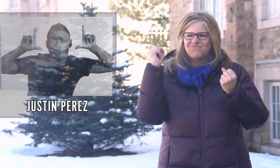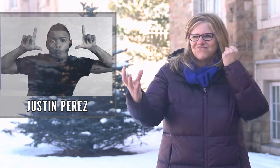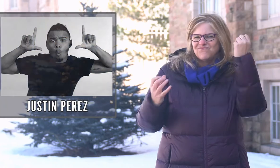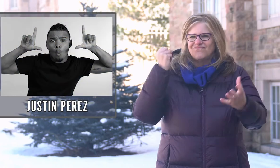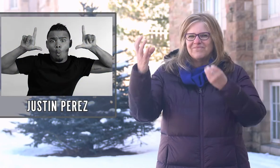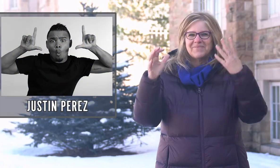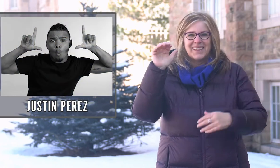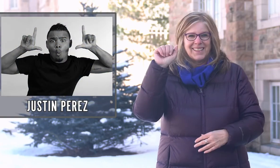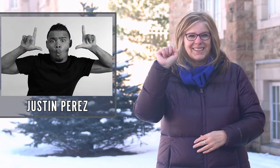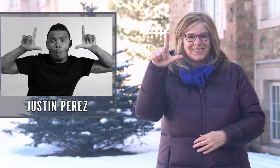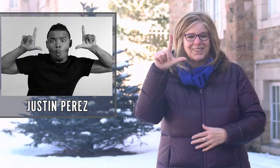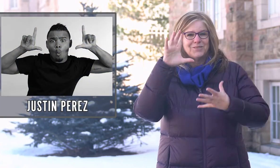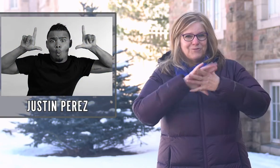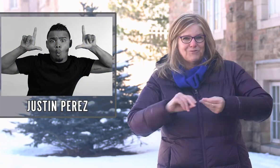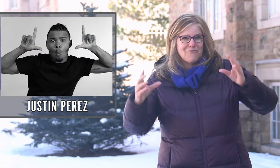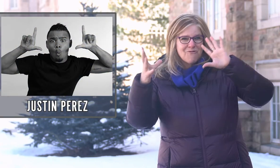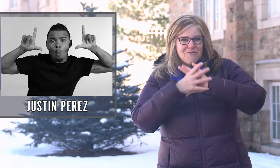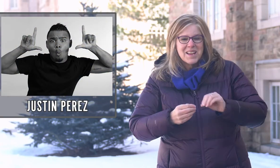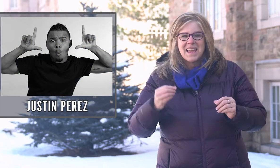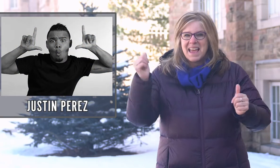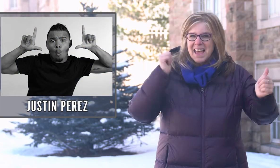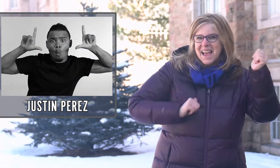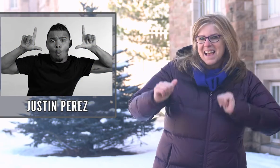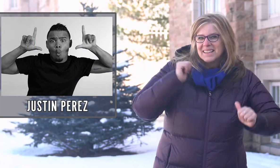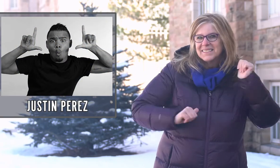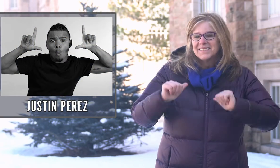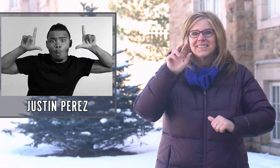He is a deaf gentleman that signs ASL stories,